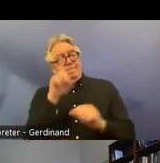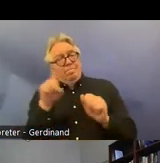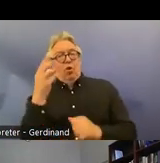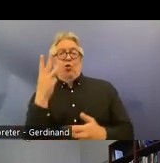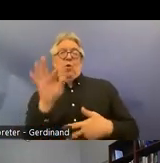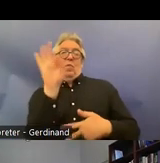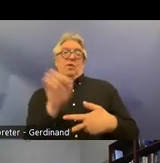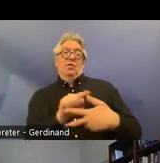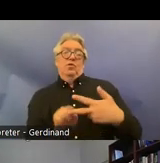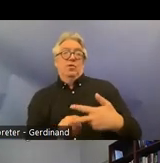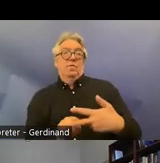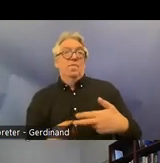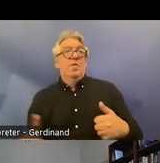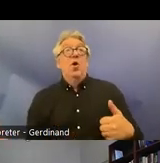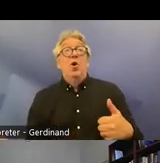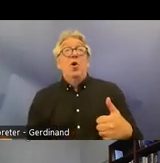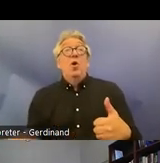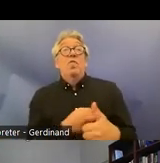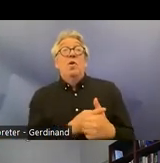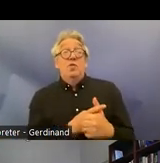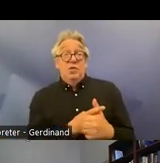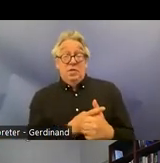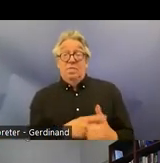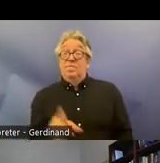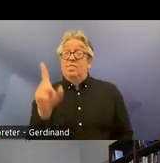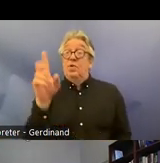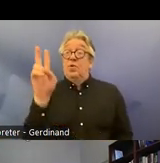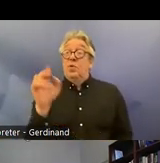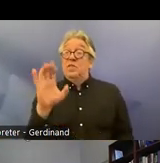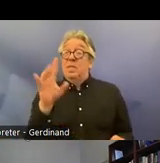uh the first of those questions is whether the crpd should be incorporated